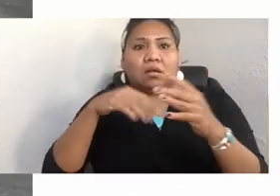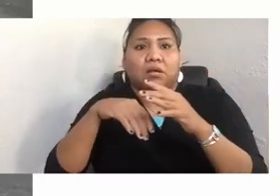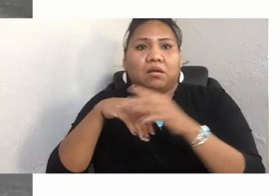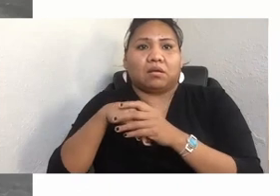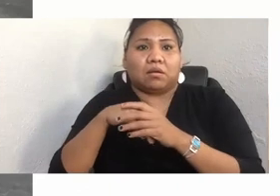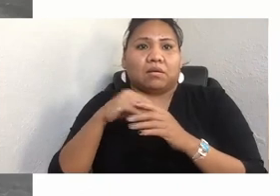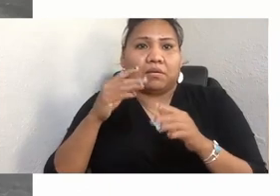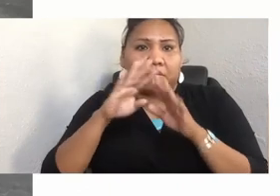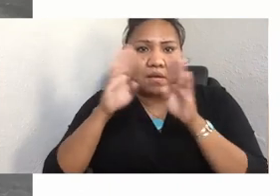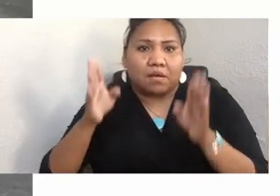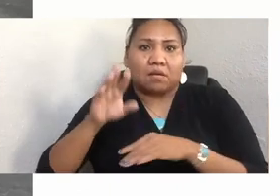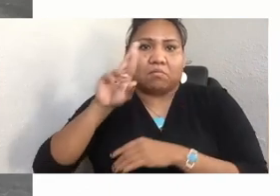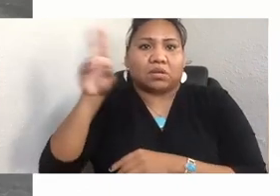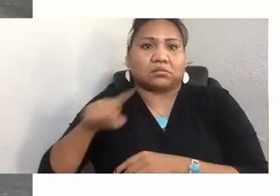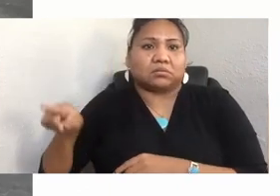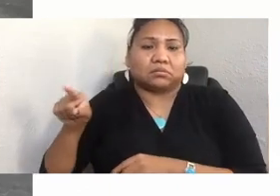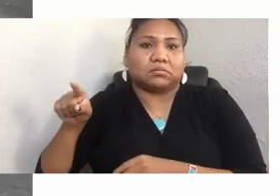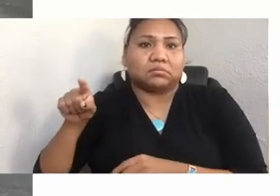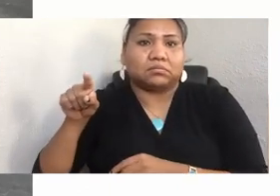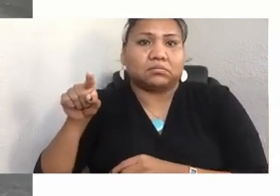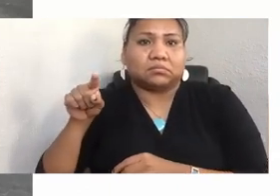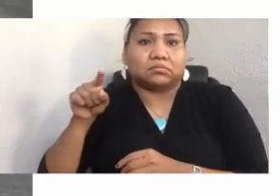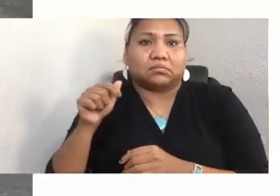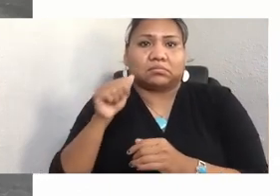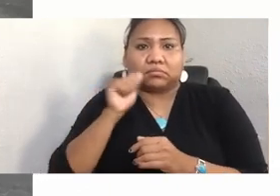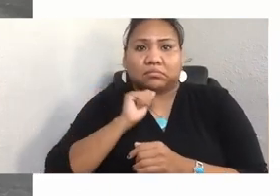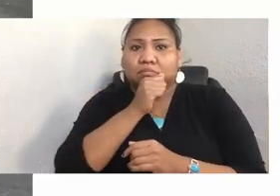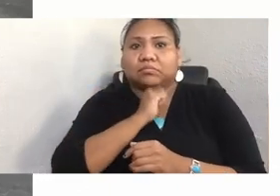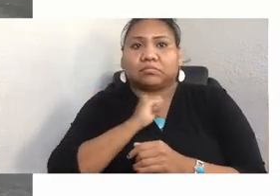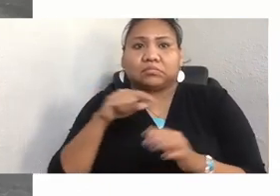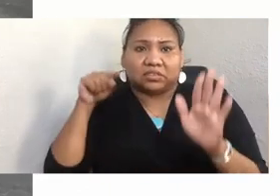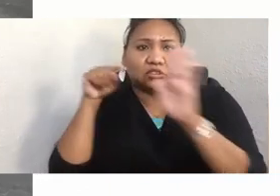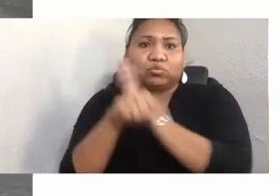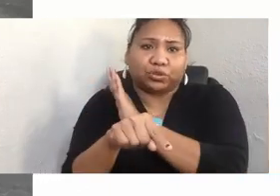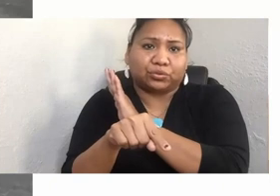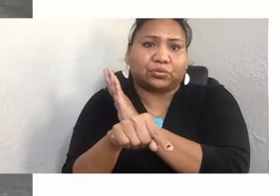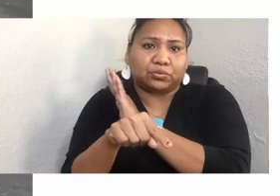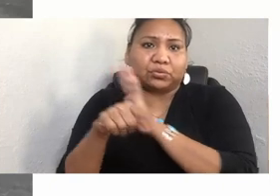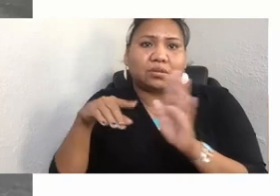John told me that it was, quote, "murder. They were murdered as an act of war."